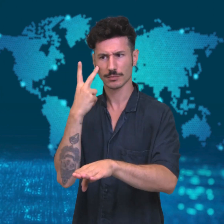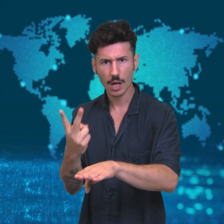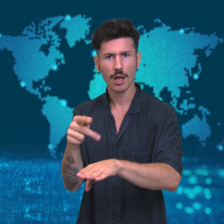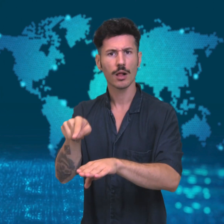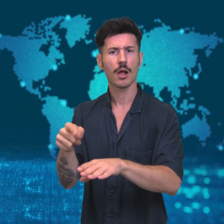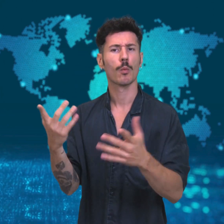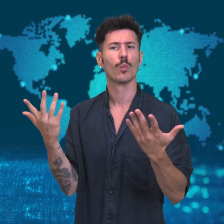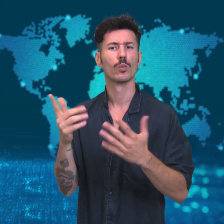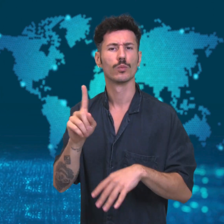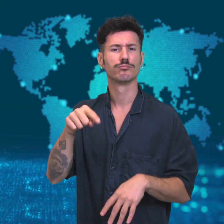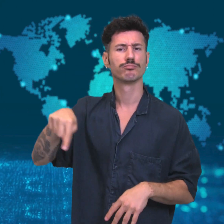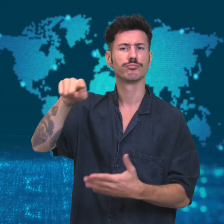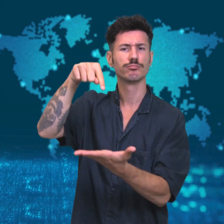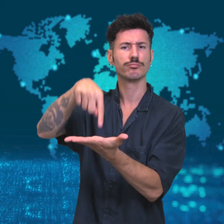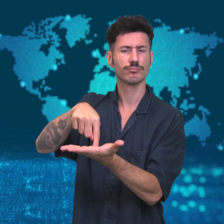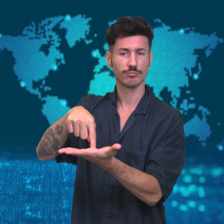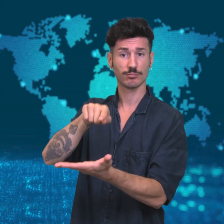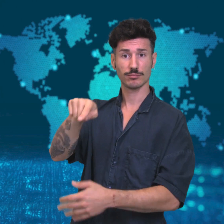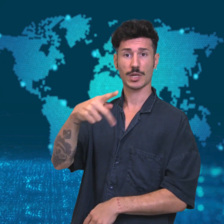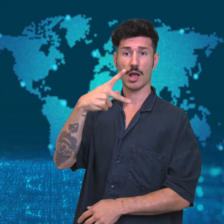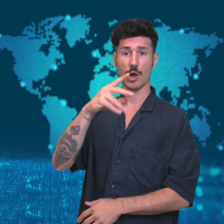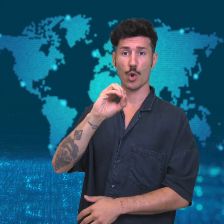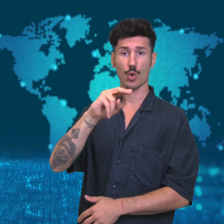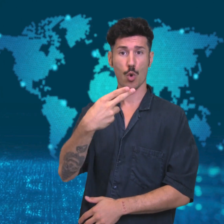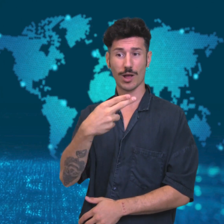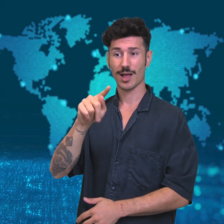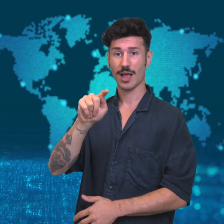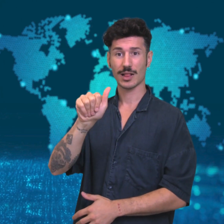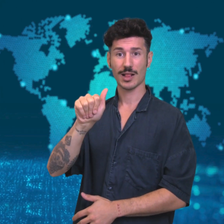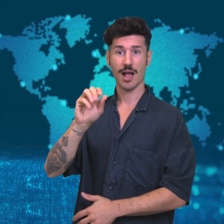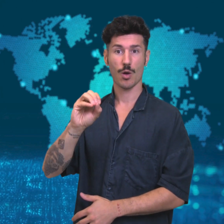an island in the Gulf of Thailand.